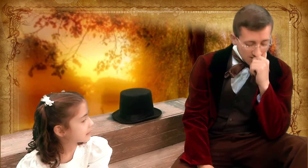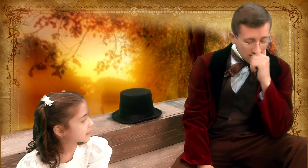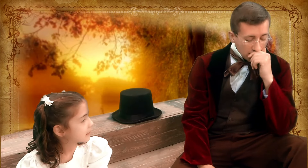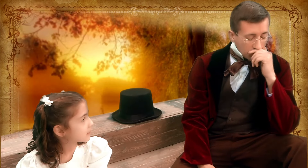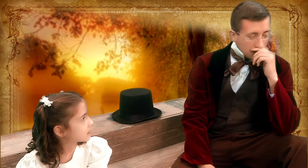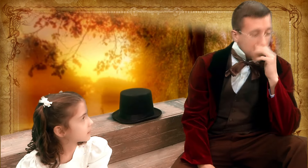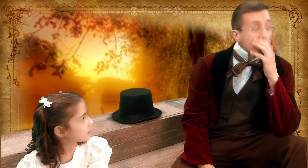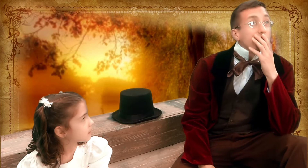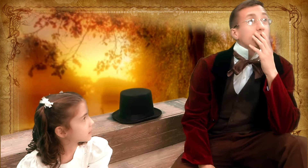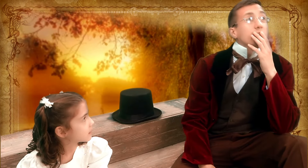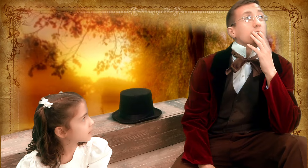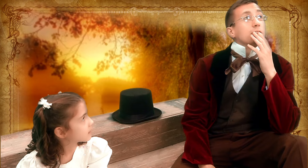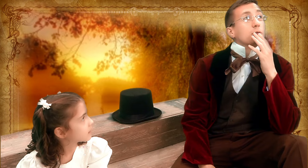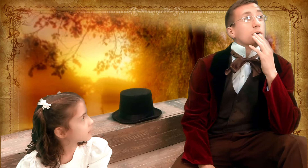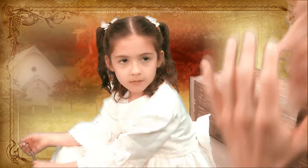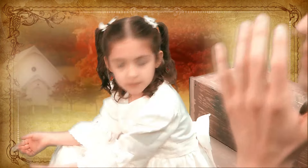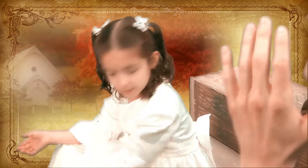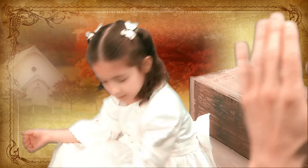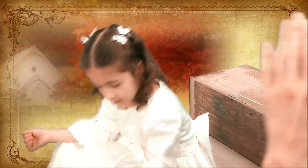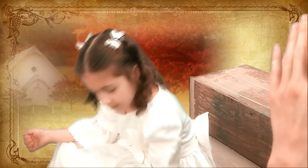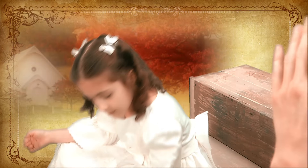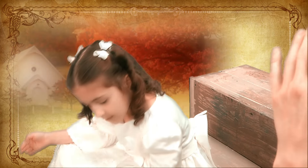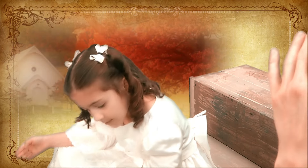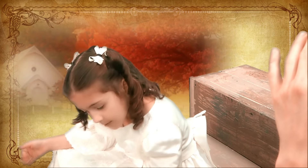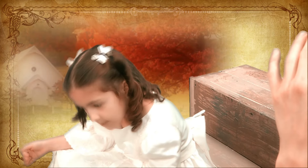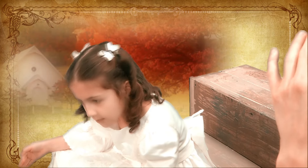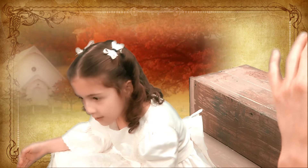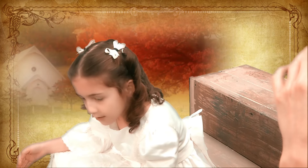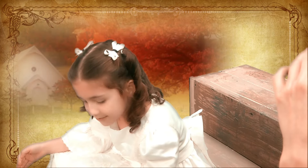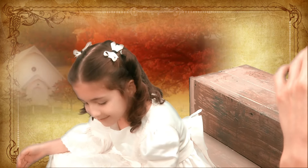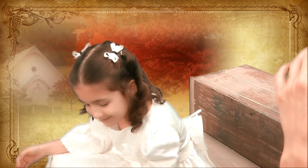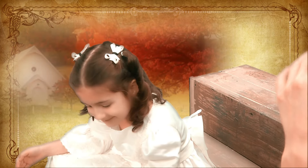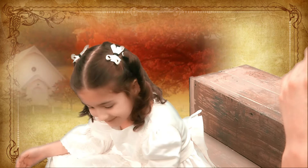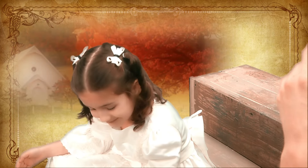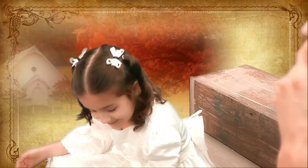Uh... Lord, how will I ever succeed at teaching this girl?